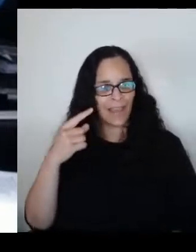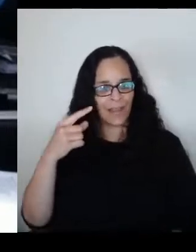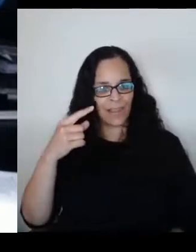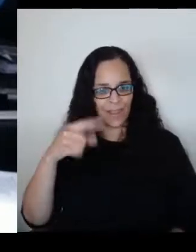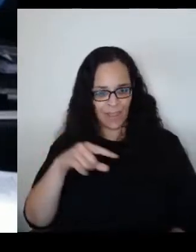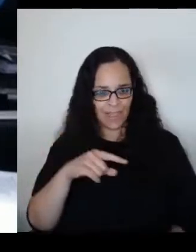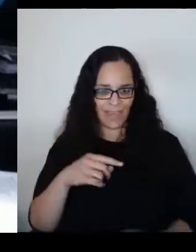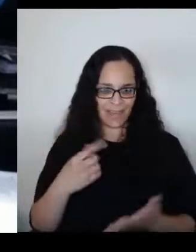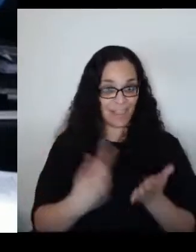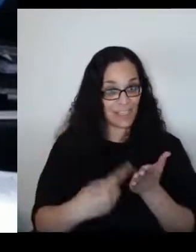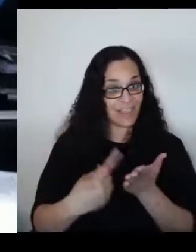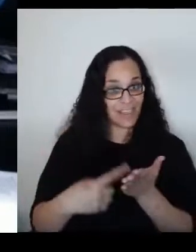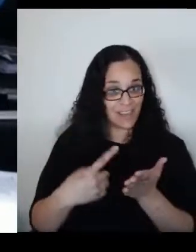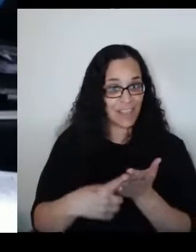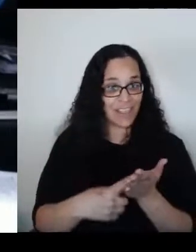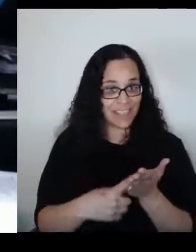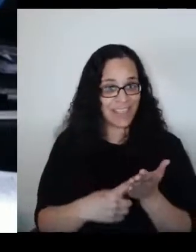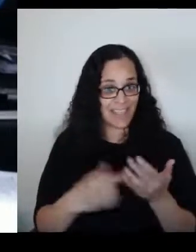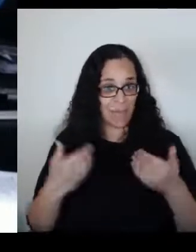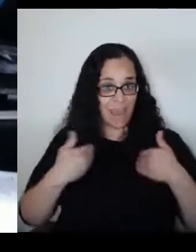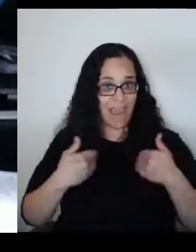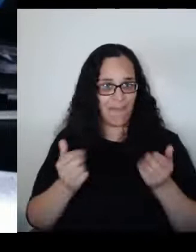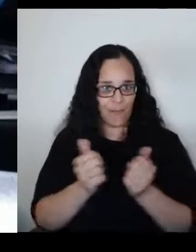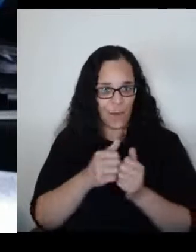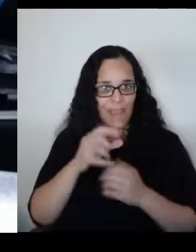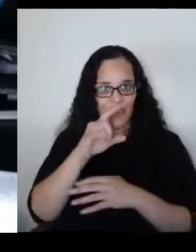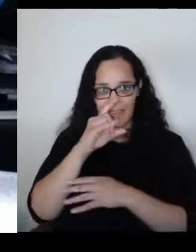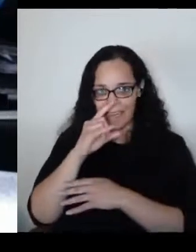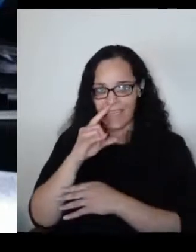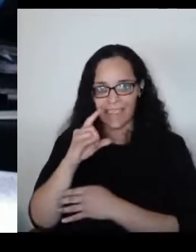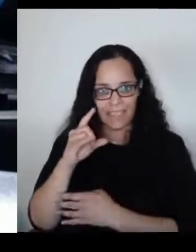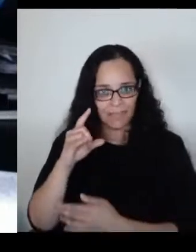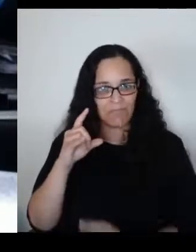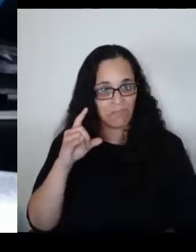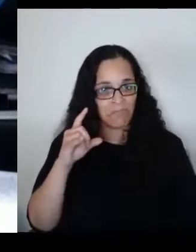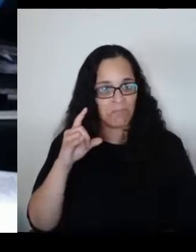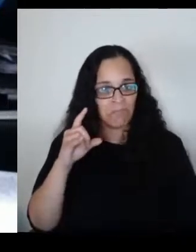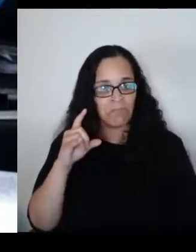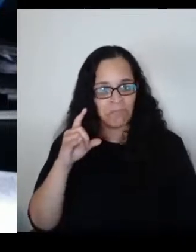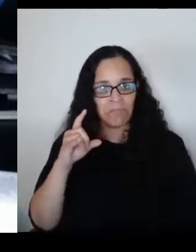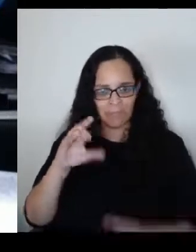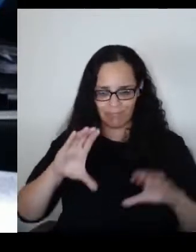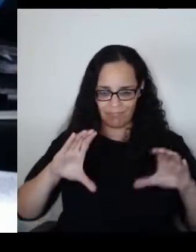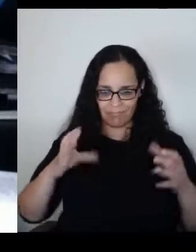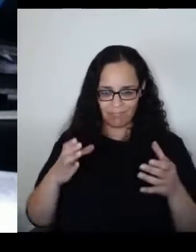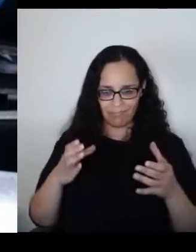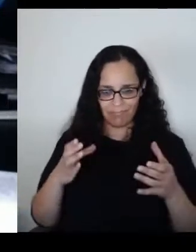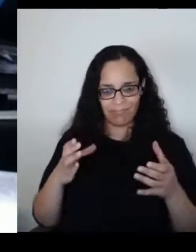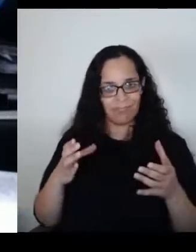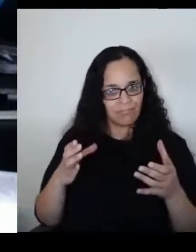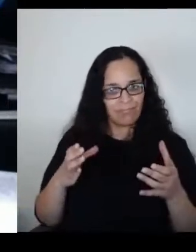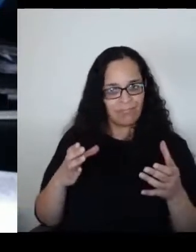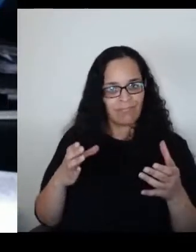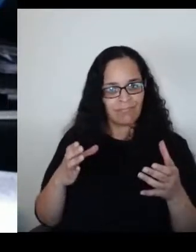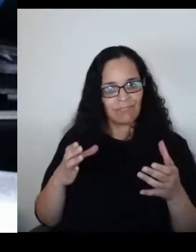by people who have, can relate their own childhood experiences,